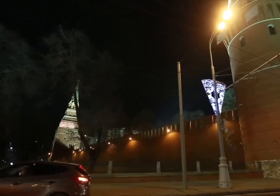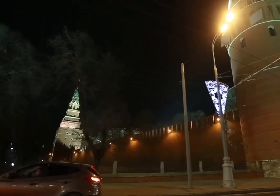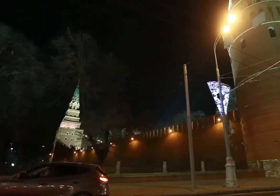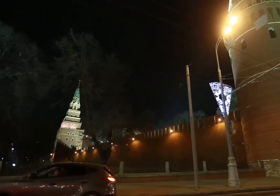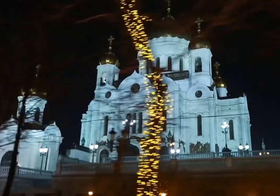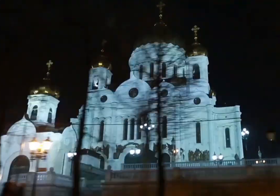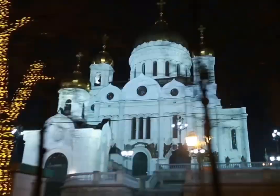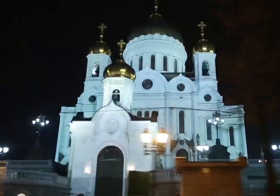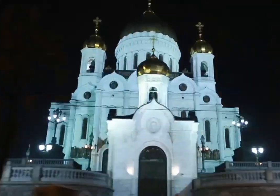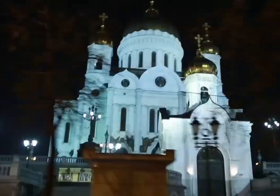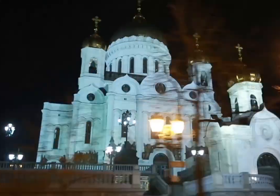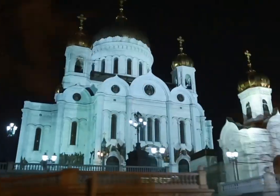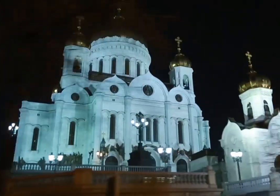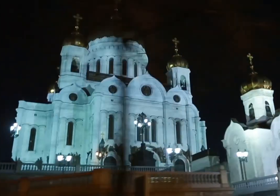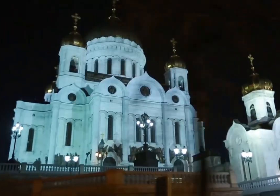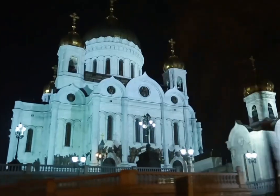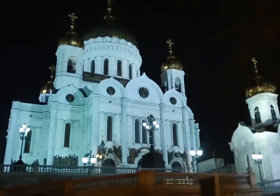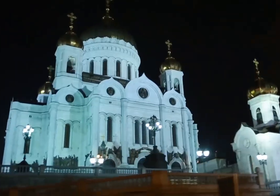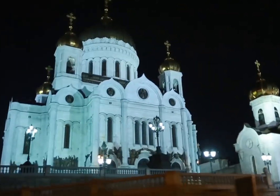(Cathedral of Christ the Savior)